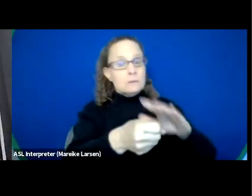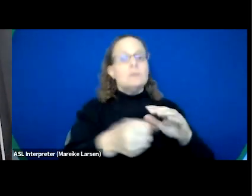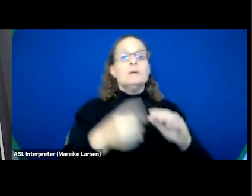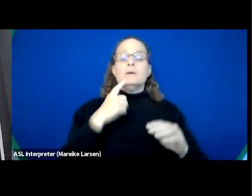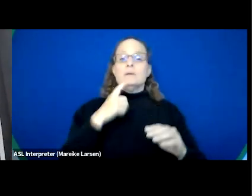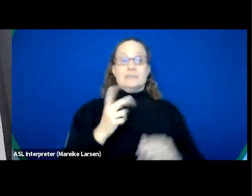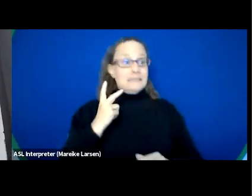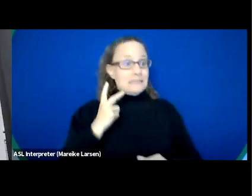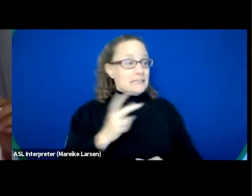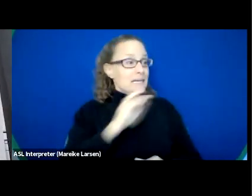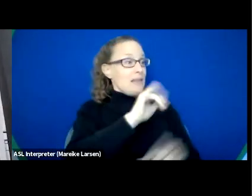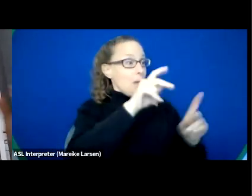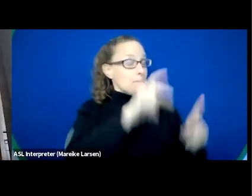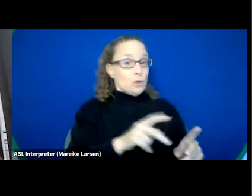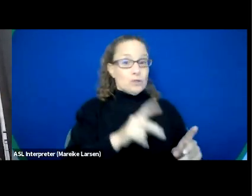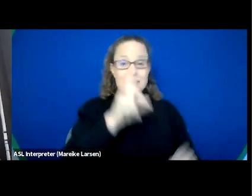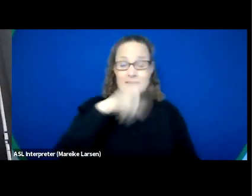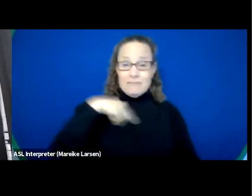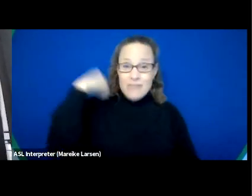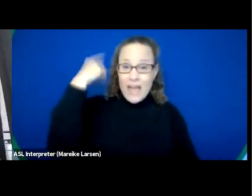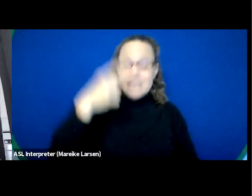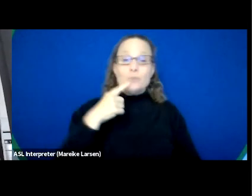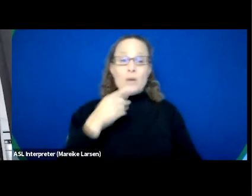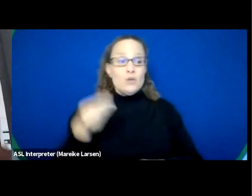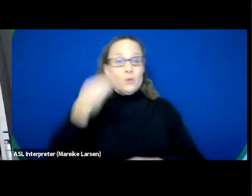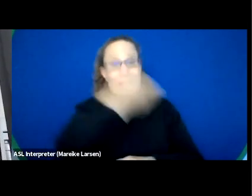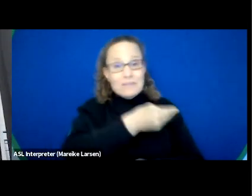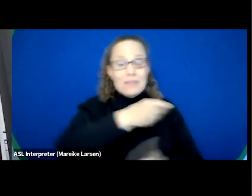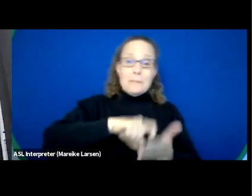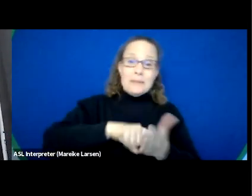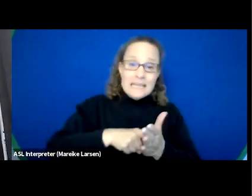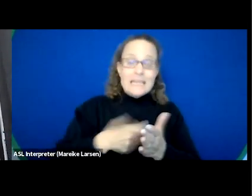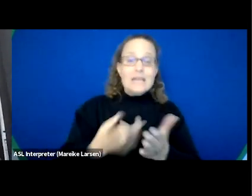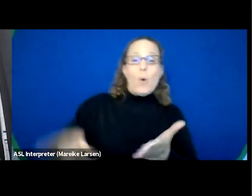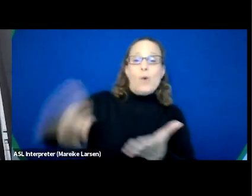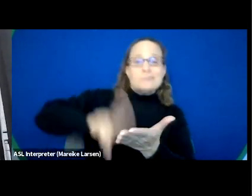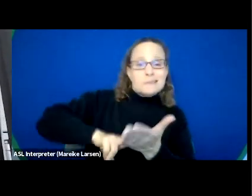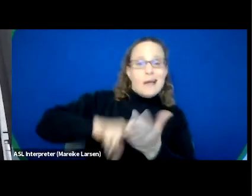when you give them the key signing the leasing agreement, telling them what the pros and cons are,